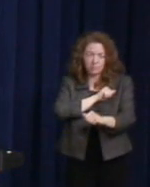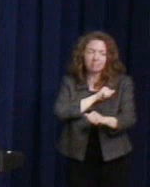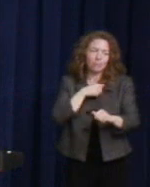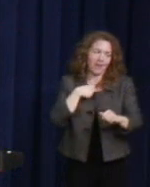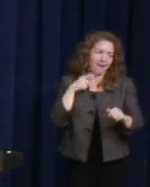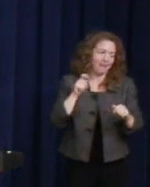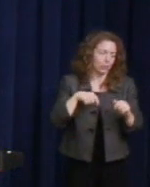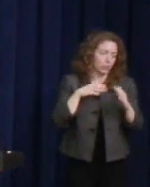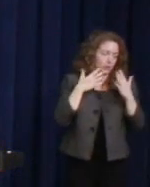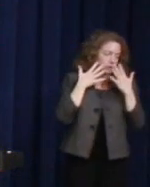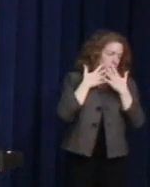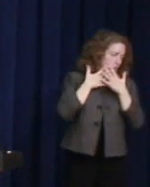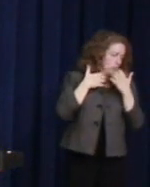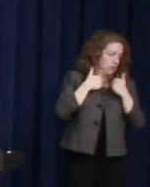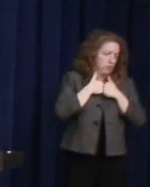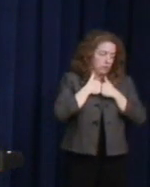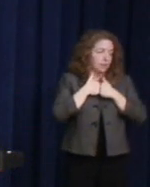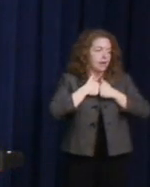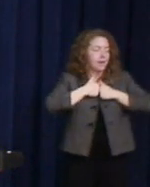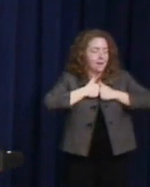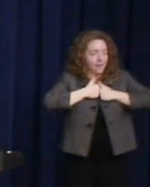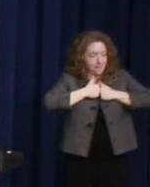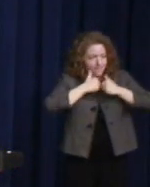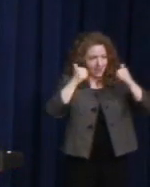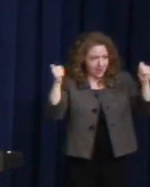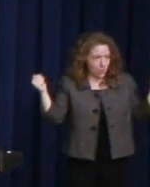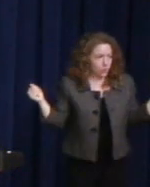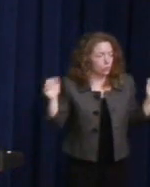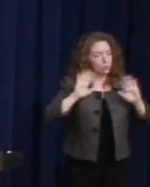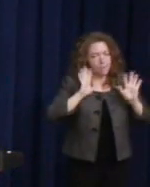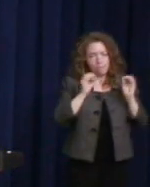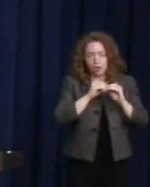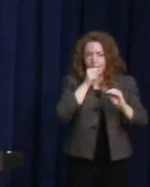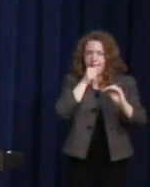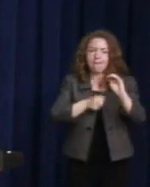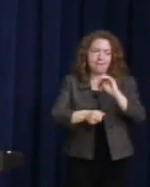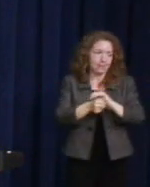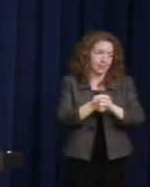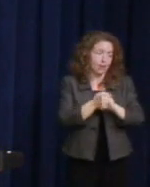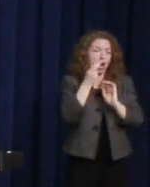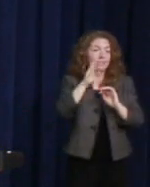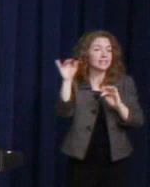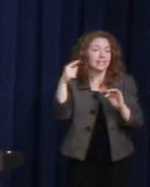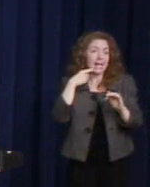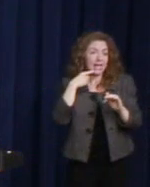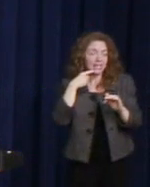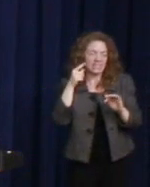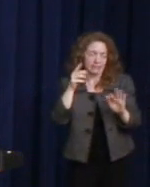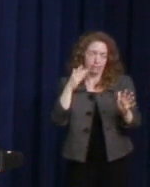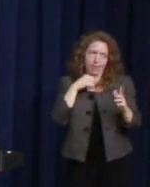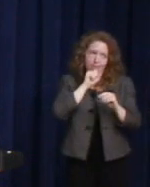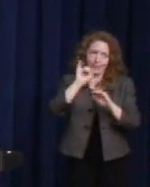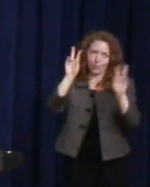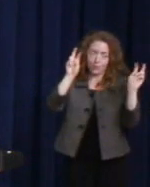Harvey said -- and I love this -- he said, "Once they realize that we are indeed their children,